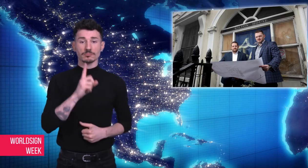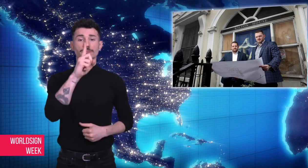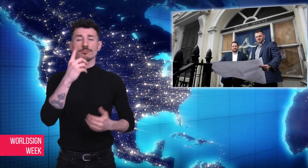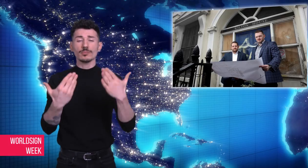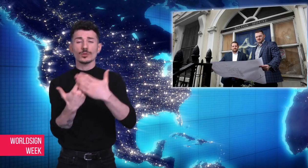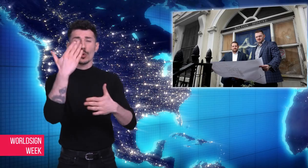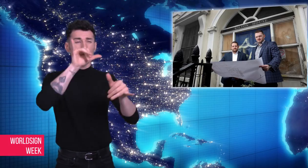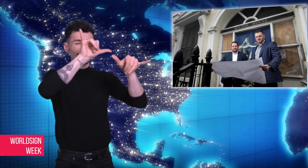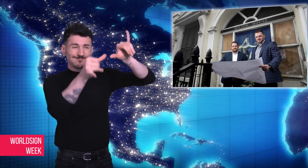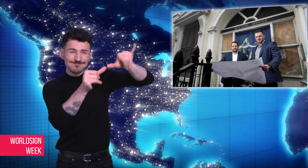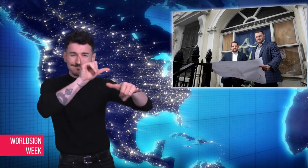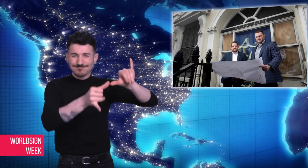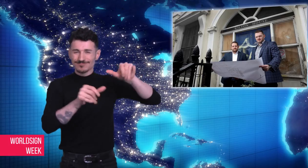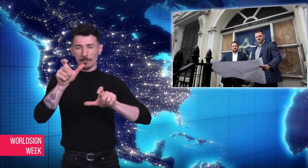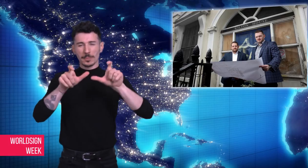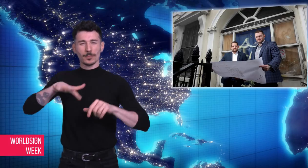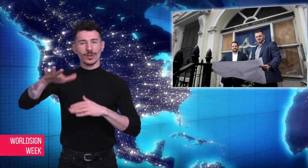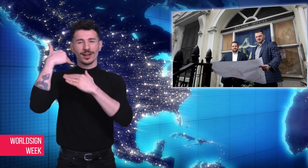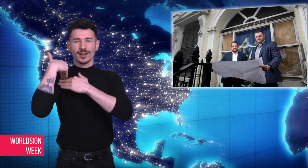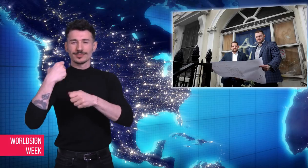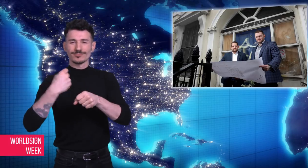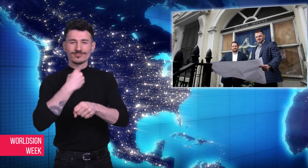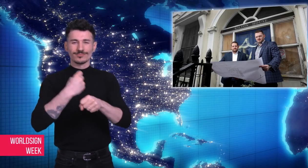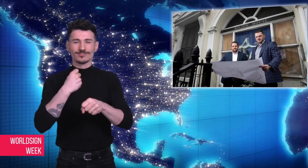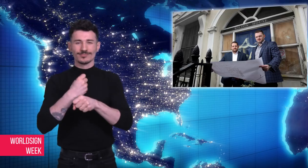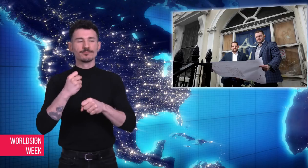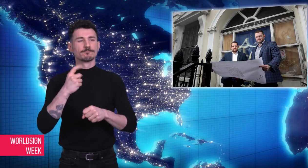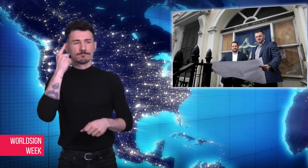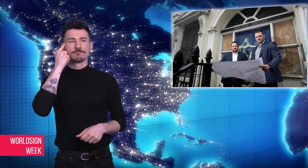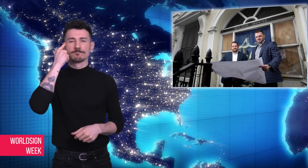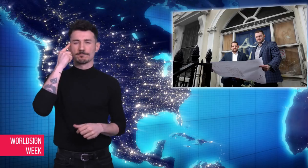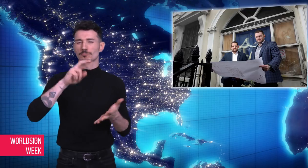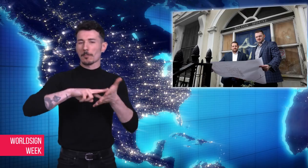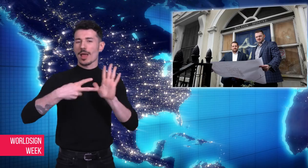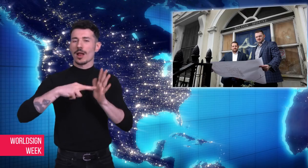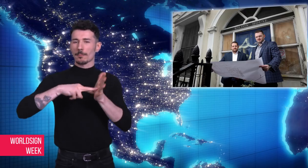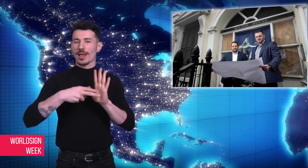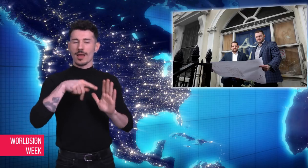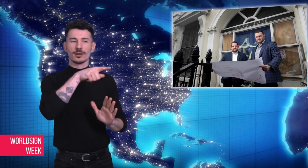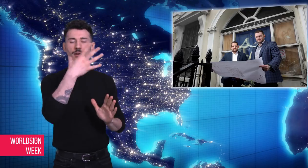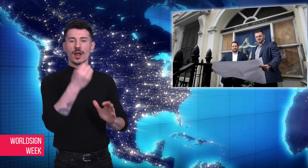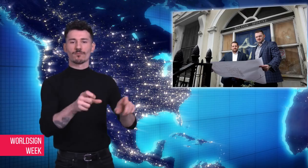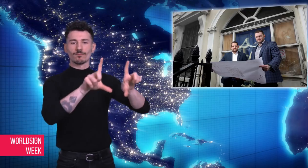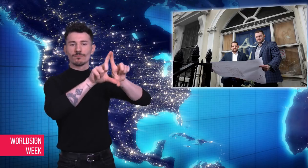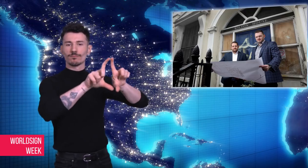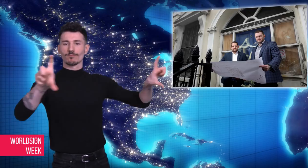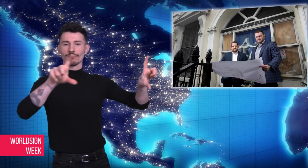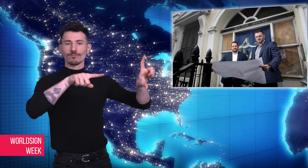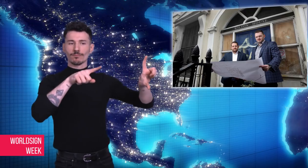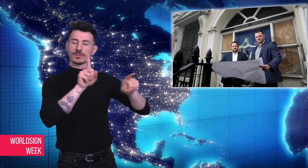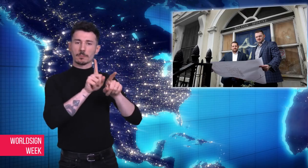because the building is in a great location near the city